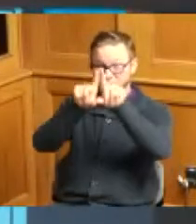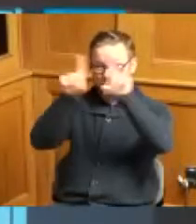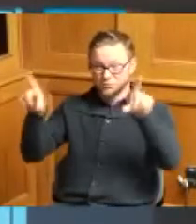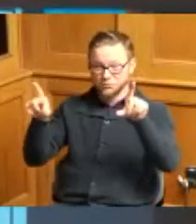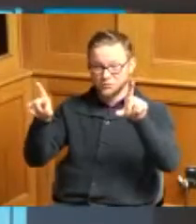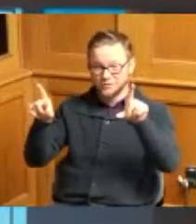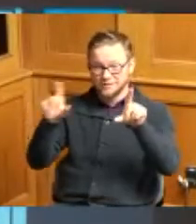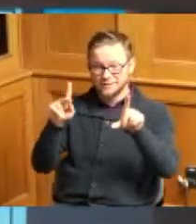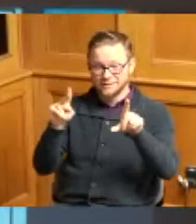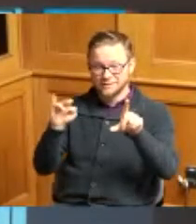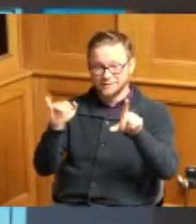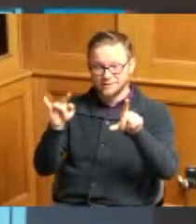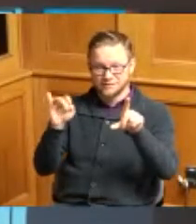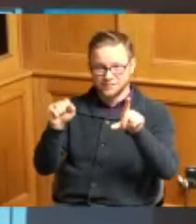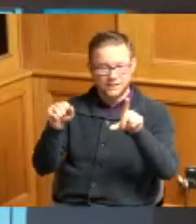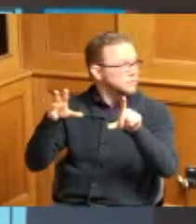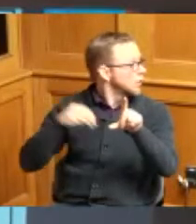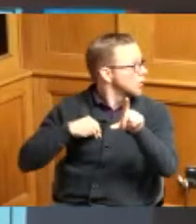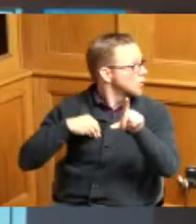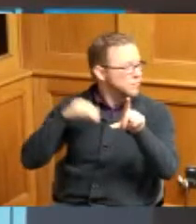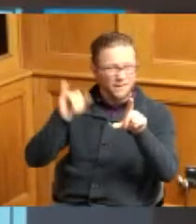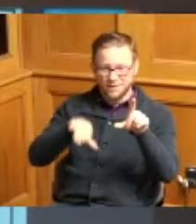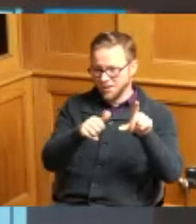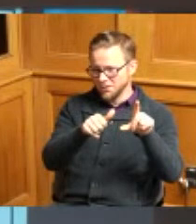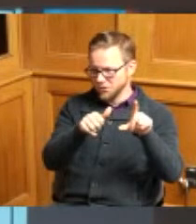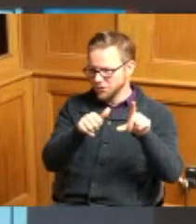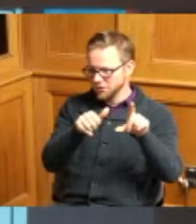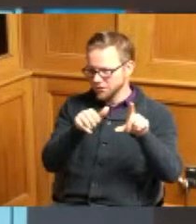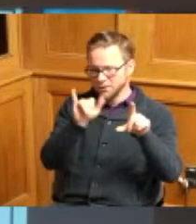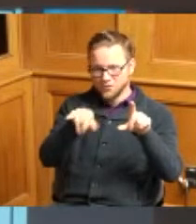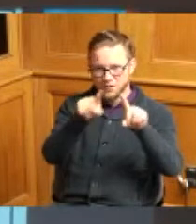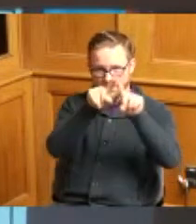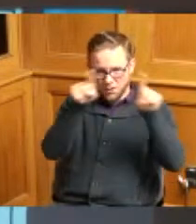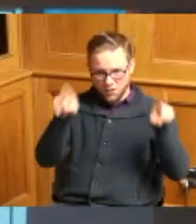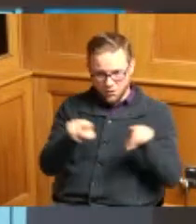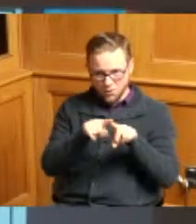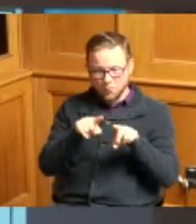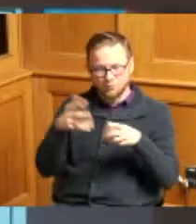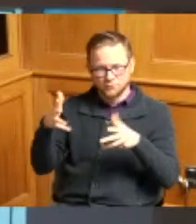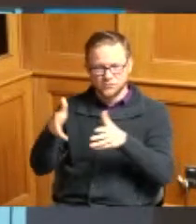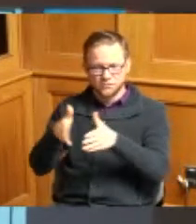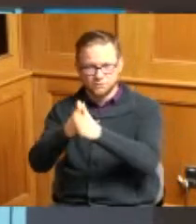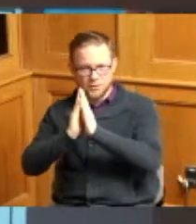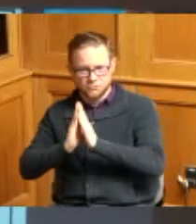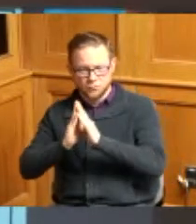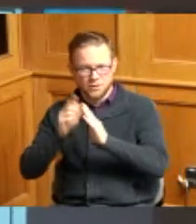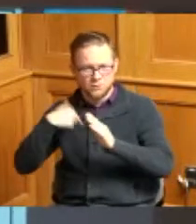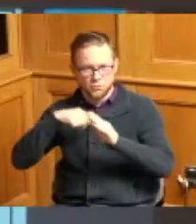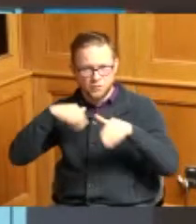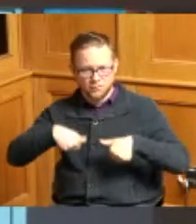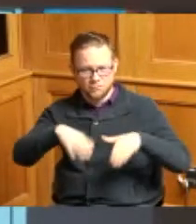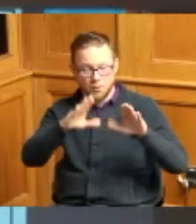the portion of your vacation thank you that's current that's currently just a wooded area